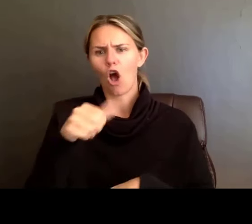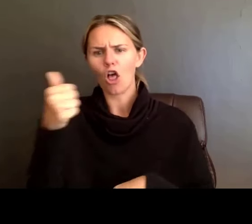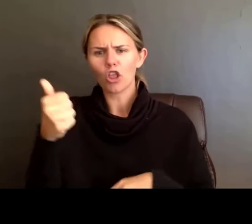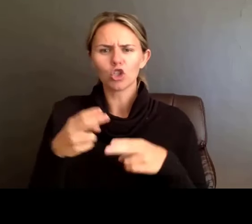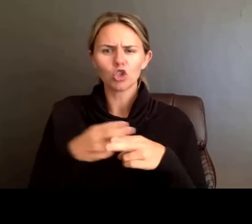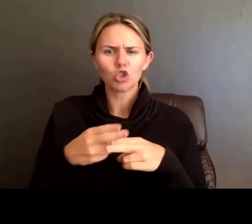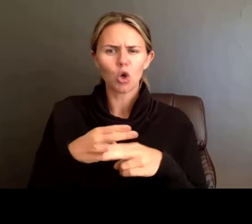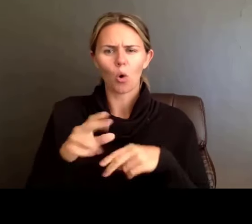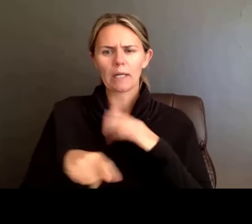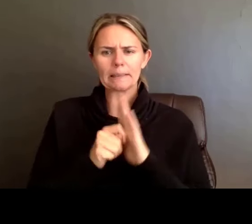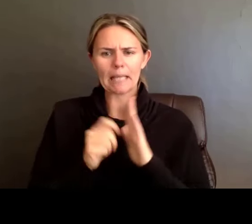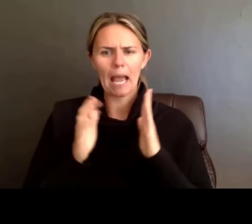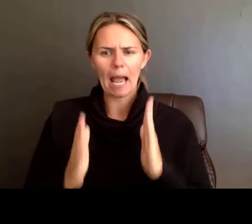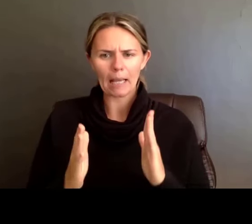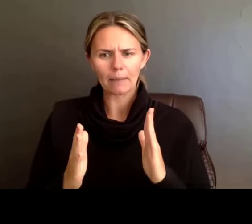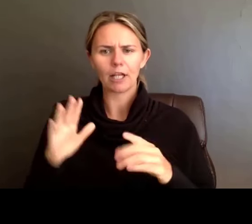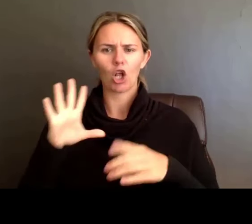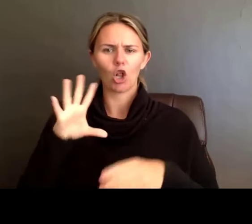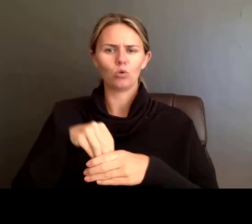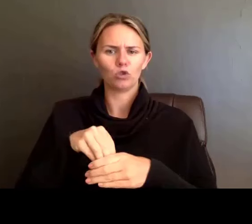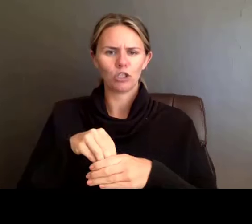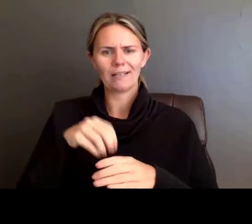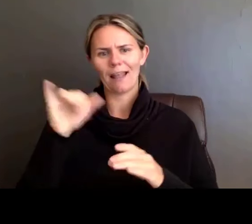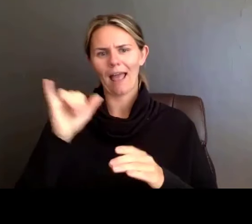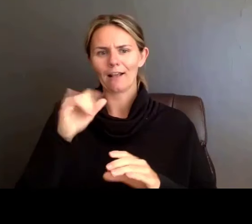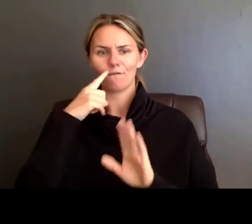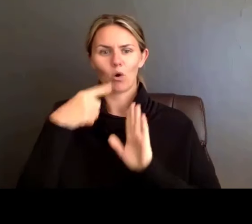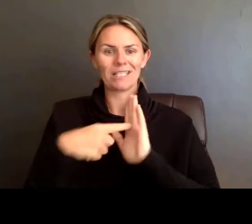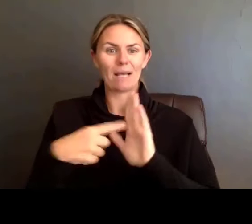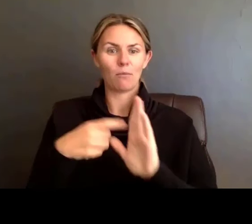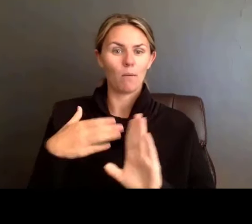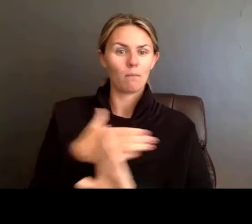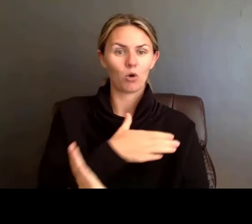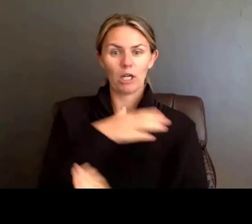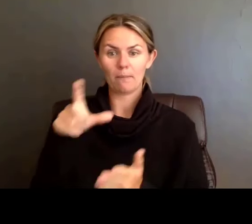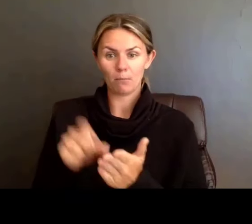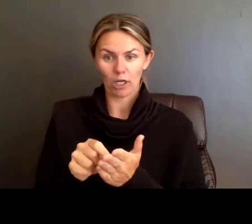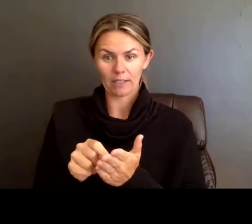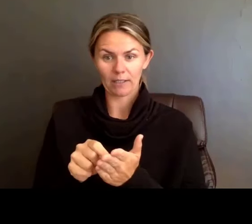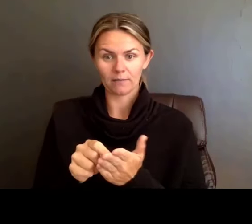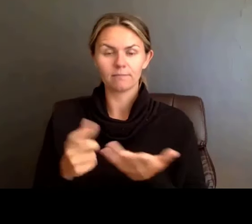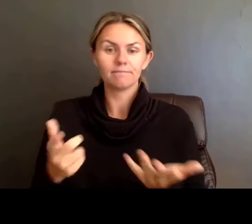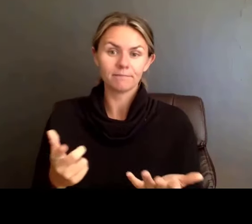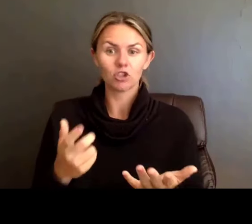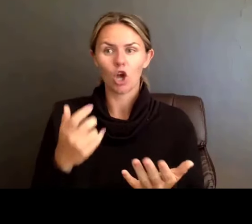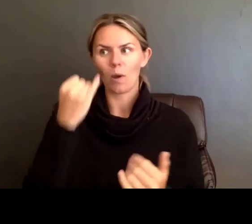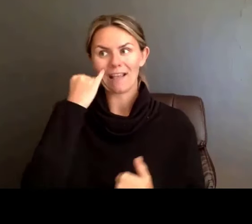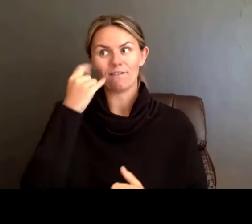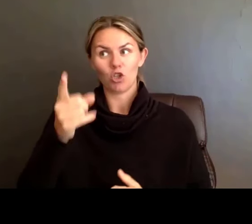only when we don't have the final publication available. So, this is similar to what is happening